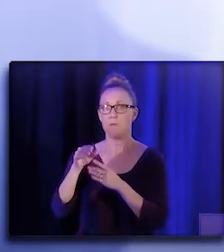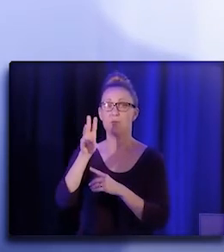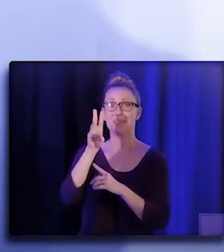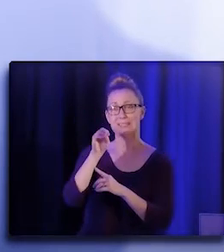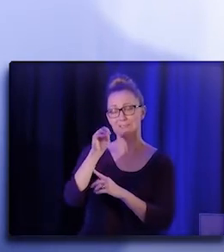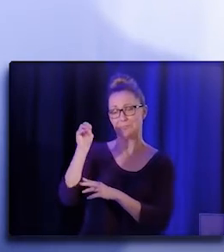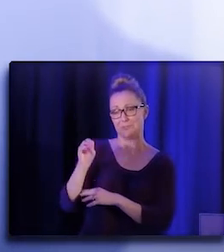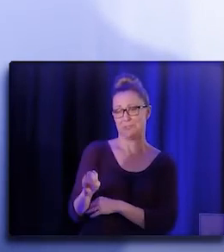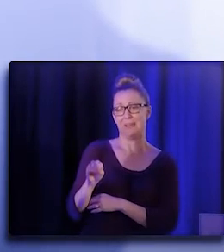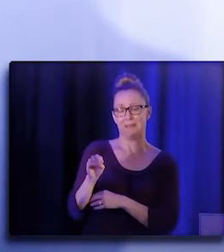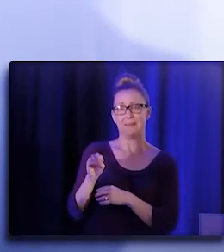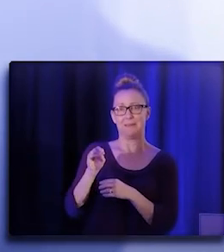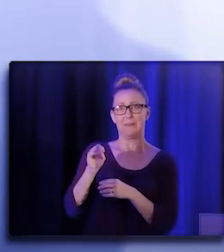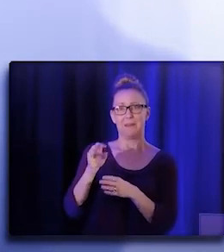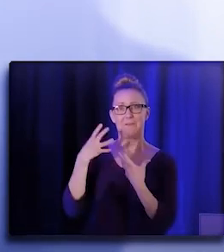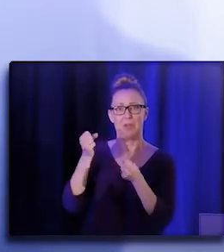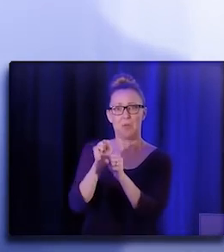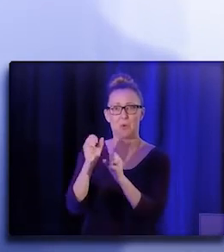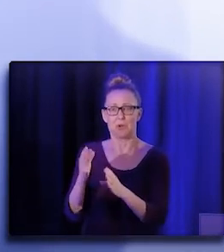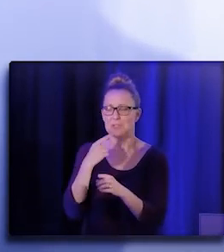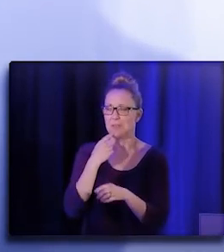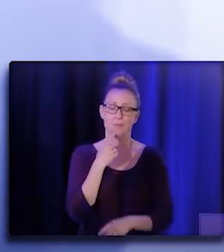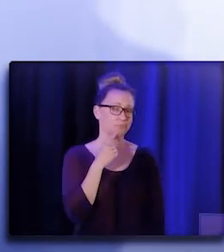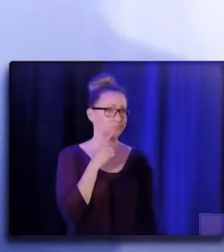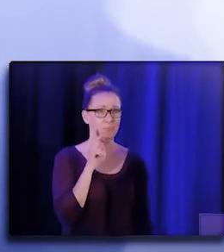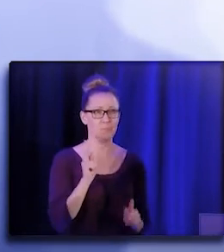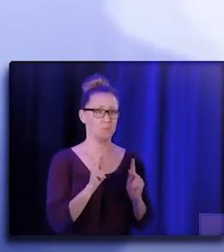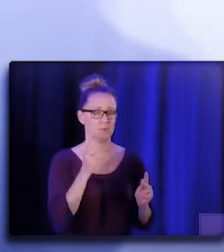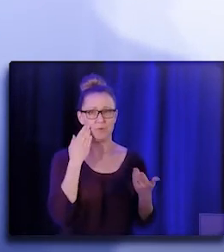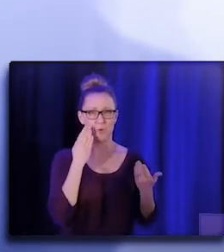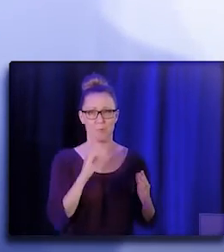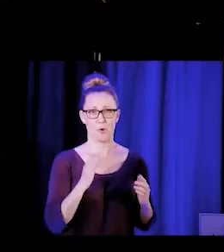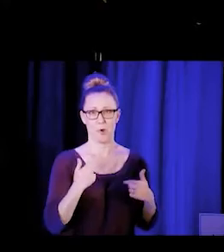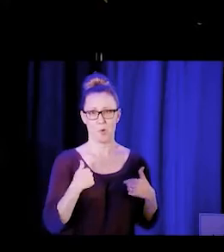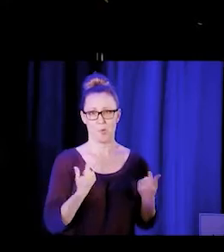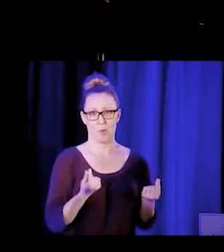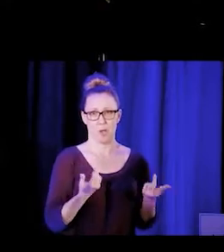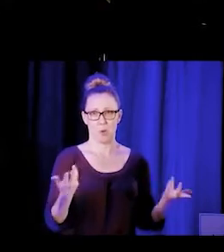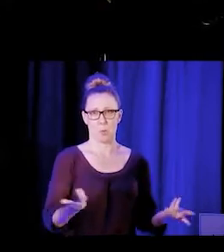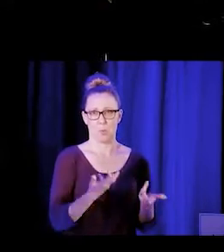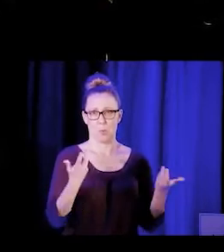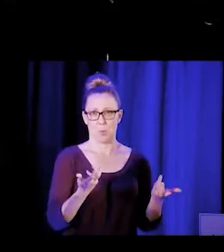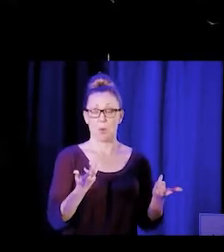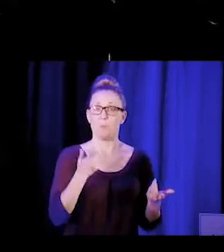of California say people don't know what we do. Because I've walked those shoes